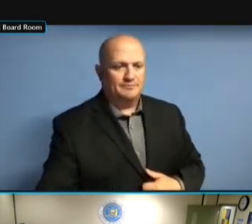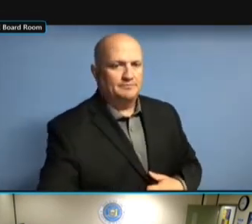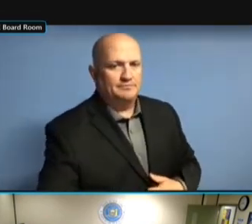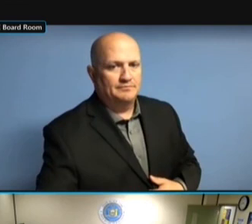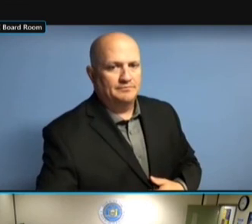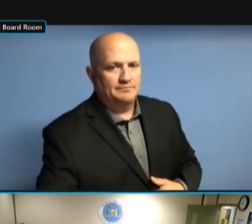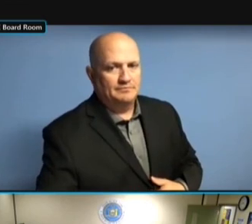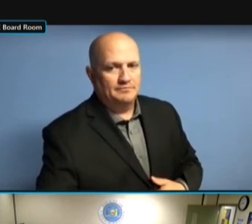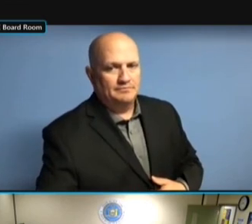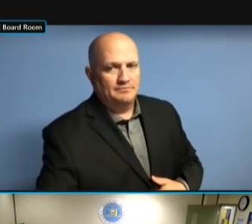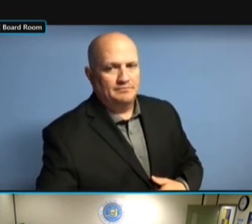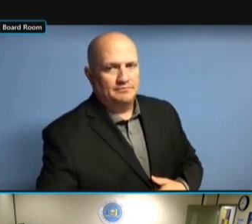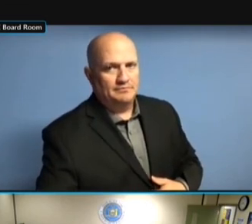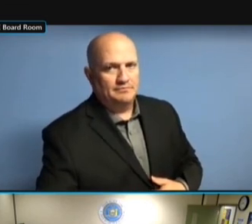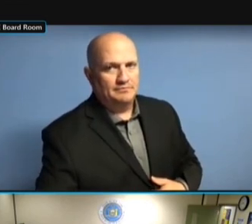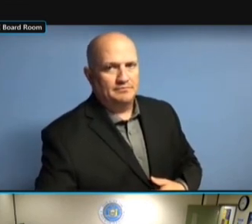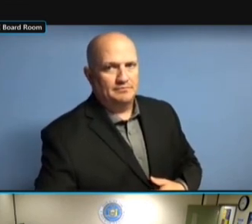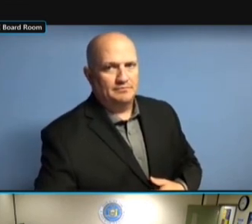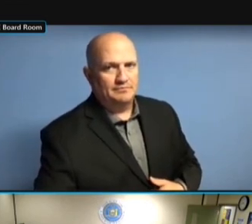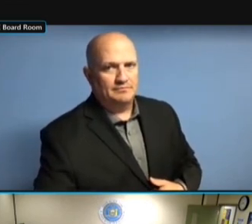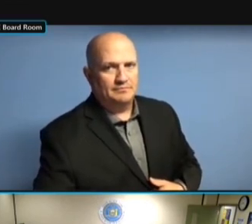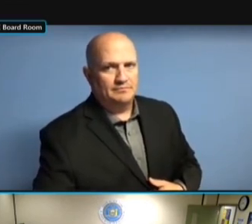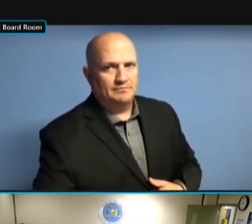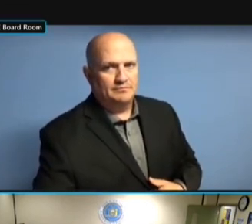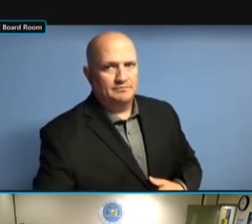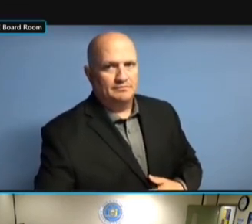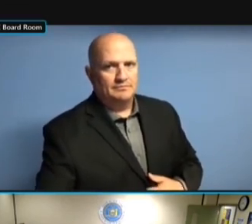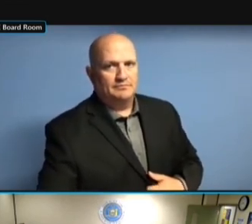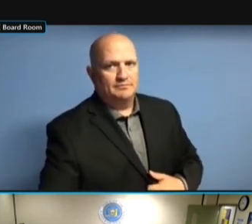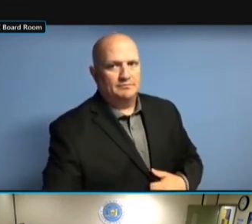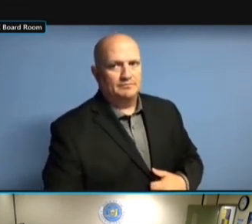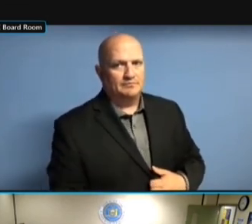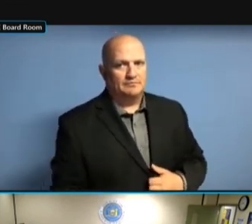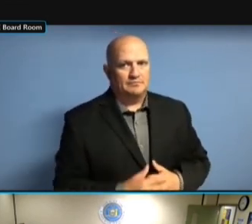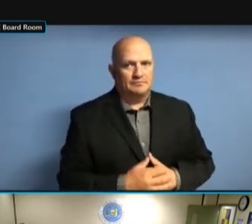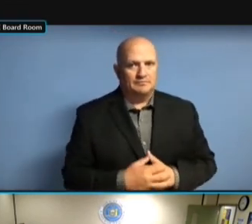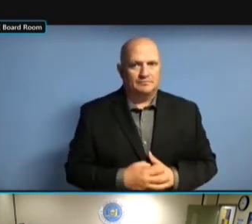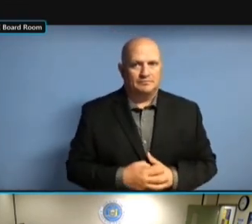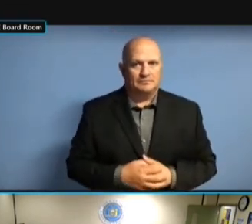MONEY THAN THAT. >> YEAH, WE HAVE A MONEY THAN THAT. >> YEAH, WE HAVE A LOT MONEY THAN THAT. >> YEAH, WE HAVE A LOT MORE YEAH, WE HAVE A LOT MORE YEAH, WE HAVE A LOT MORE COLLECTED YEAH, WE HAVE A LOT MORE COLLECTED THAN YEAH, WE HAVE A LOT MORE COLLECTED THAN THAT. COLLECTED THAN THAT. COLLECTED THAN THAT. THAT'S COLLECTED THAN THAT. THAT'S THE COLLECTED THAN THAT. THAT'S THE NUMBER COLLECTED THAN THAT. THAT'S THE NUMBER THEY COLLECTED THAN THAT. THAT'S THE NUMBER THEY HAVE. THAT'S THE NUMBER THEY HAVE. THAT'S THE NUMBER THEY HAVE. I'M THAT'S THE NUMBER THEY HAVE. I'M SURE THAT'S THE NUMBER THEY HAVE. I'M SURE THAT THAT'S THE NUMBER THEY HAVE. I'M SURE THAT NUMBER THAT'S THE NUMBER THEY HAVE. I'M SURE THAT NUMBER IS I'M SURE THAT NUMBER IS I'M SURE THAT NUMBER IS DEFINITELY